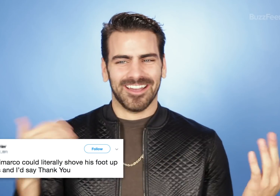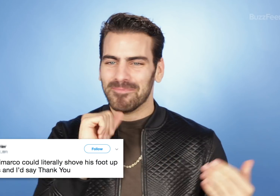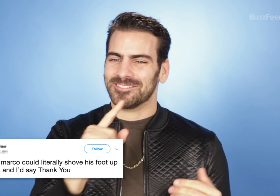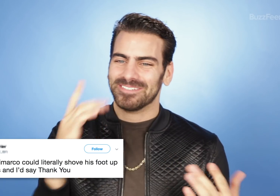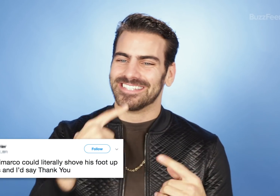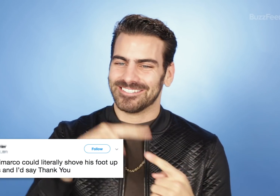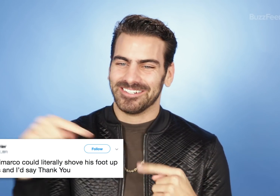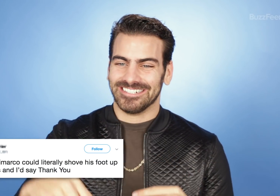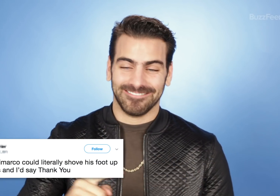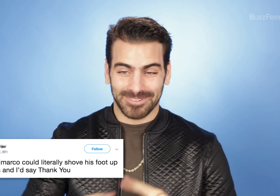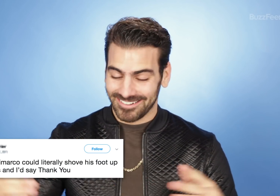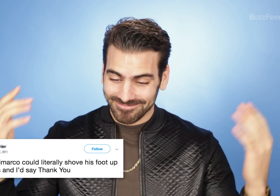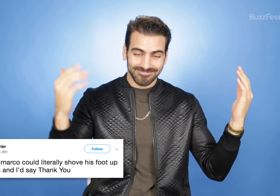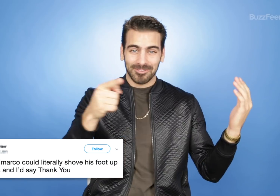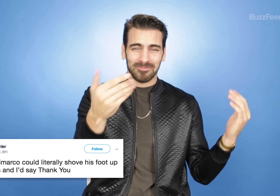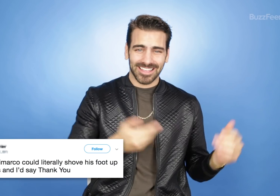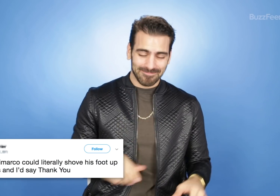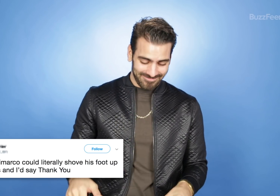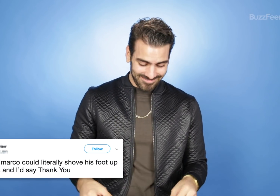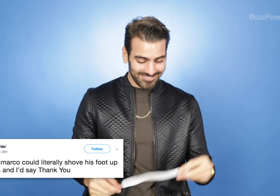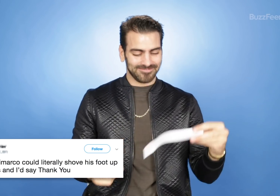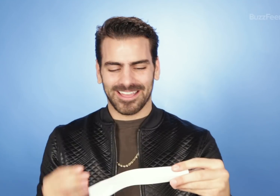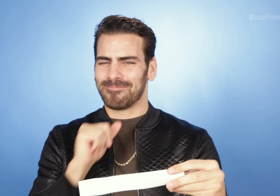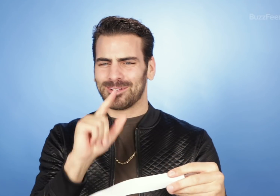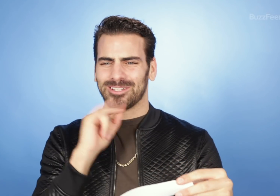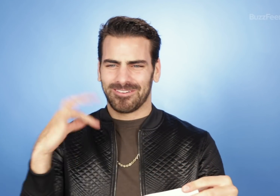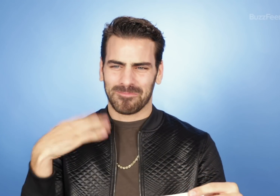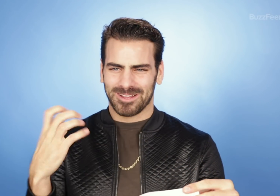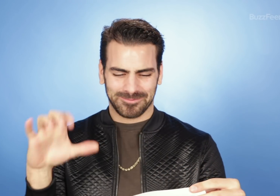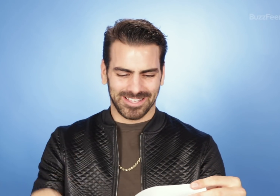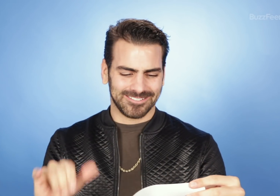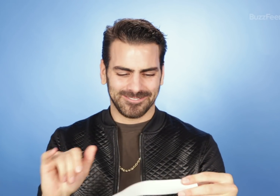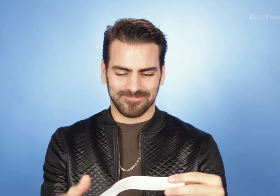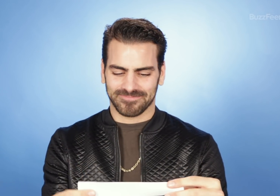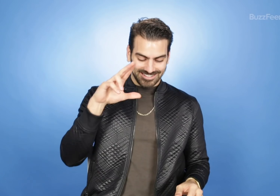I'm not sure what to say to that, but you're welcome? Not sure if I want to do that either.